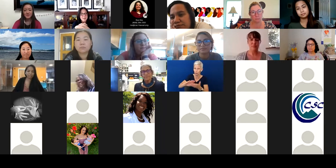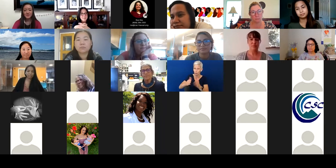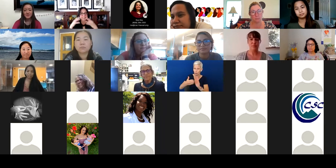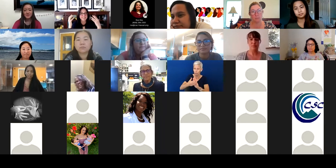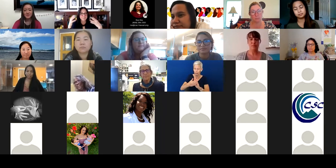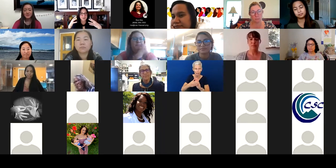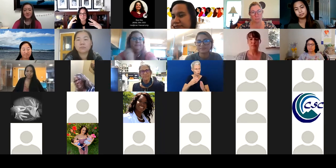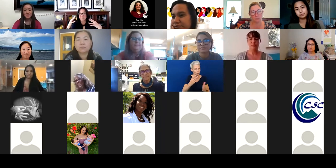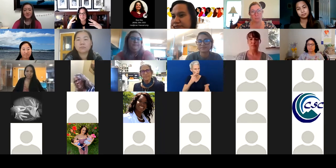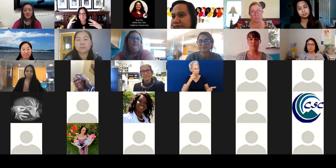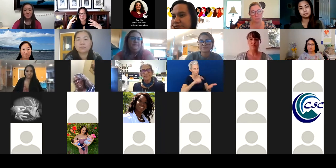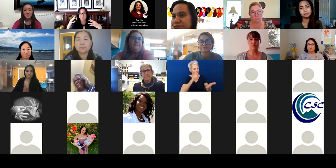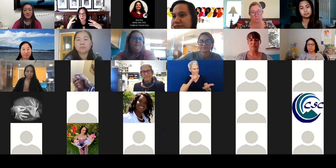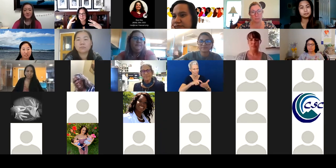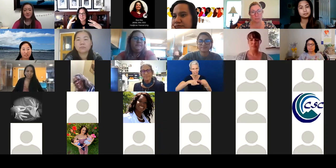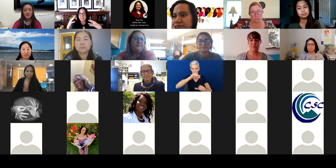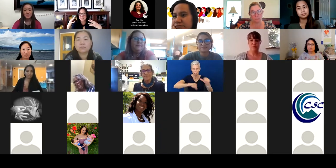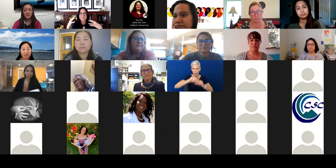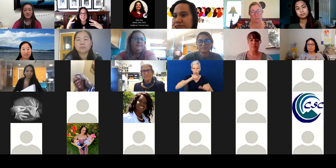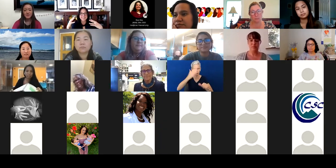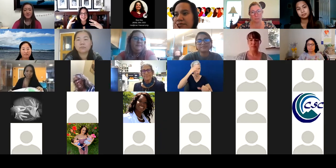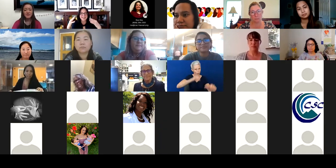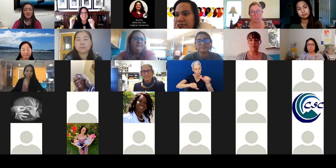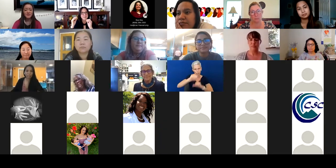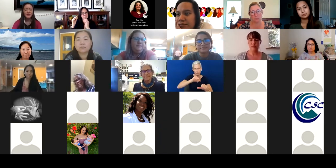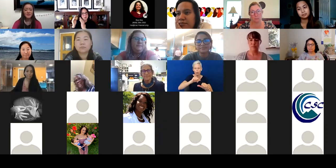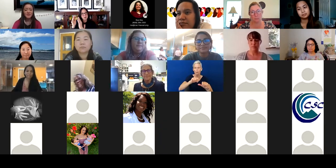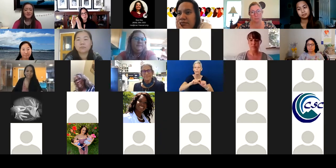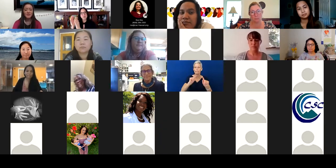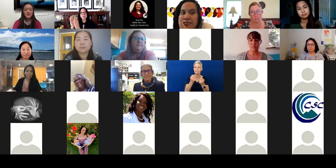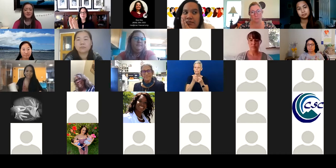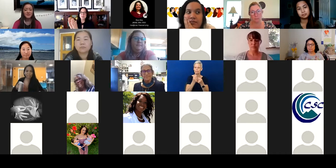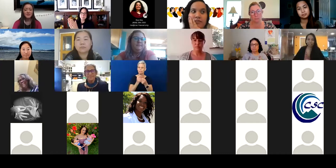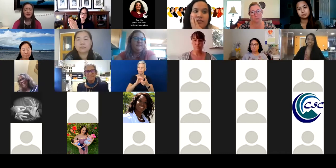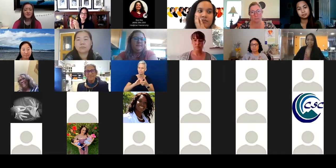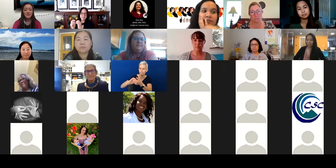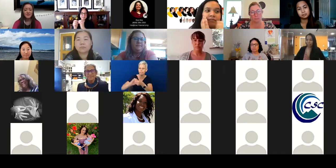because it is about teaming together, right? It's not, you can only go to this practice or